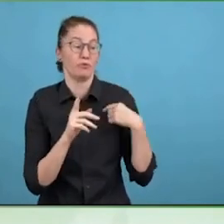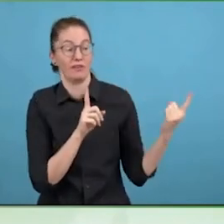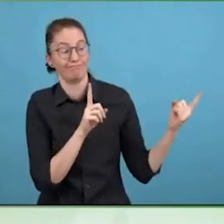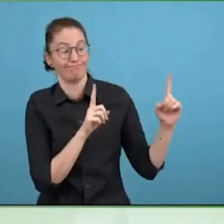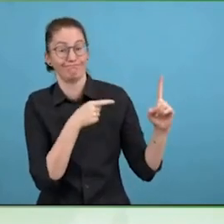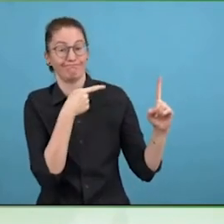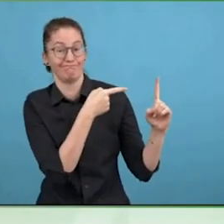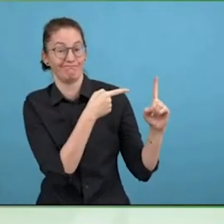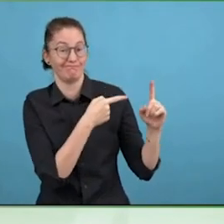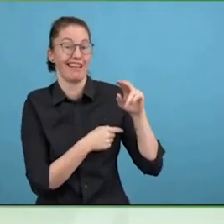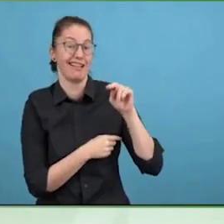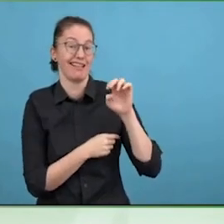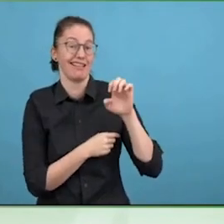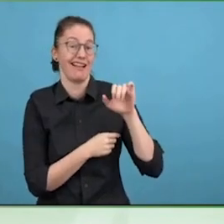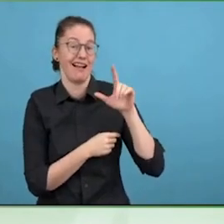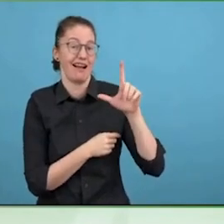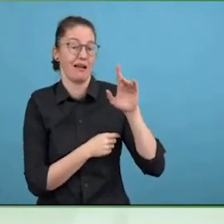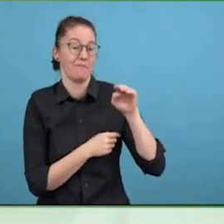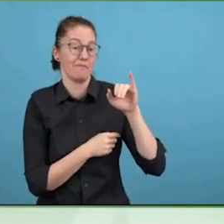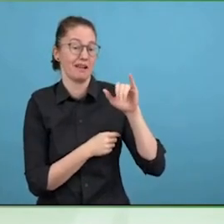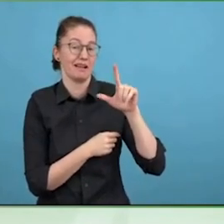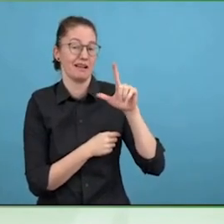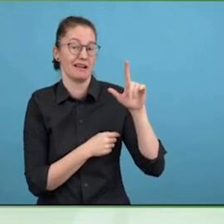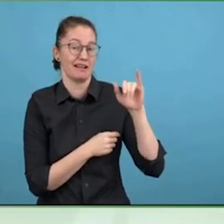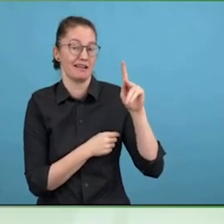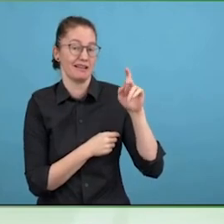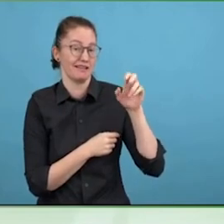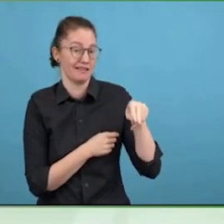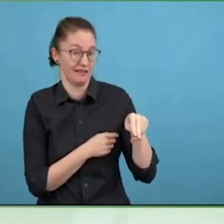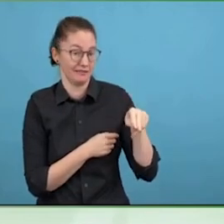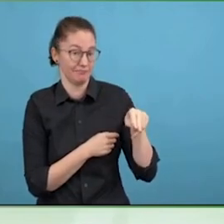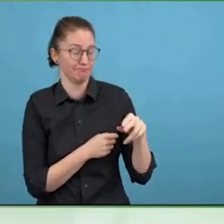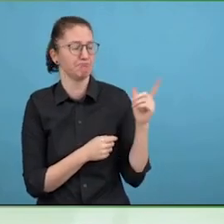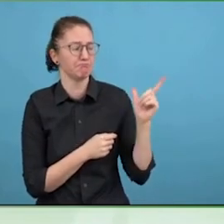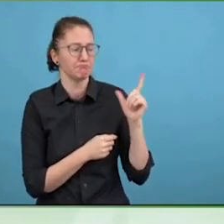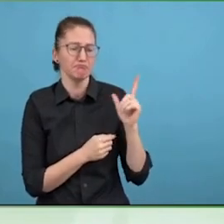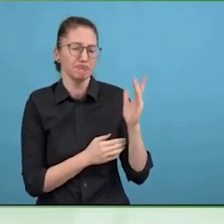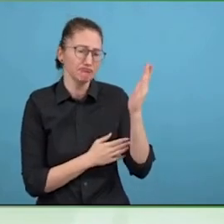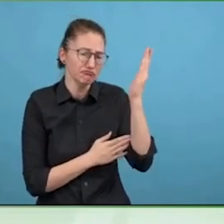Why don't you correct me? We do not think that inclusion is pollution, we think that